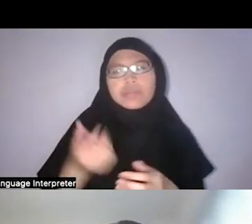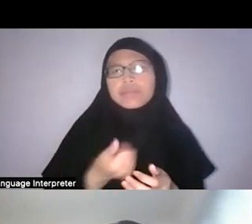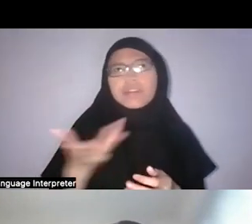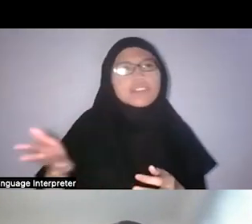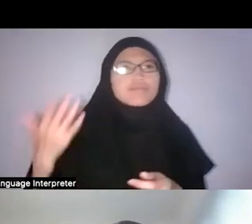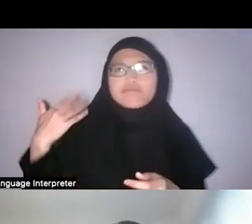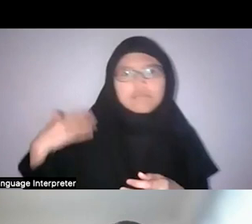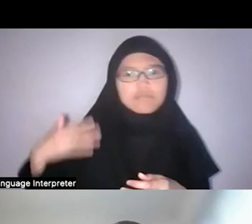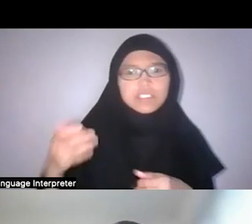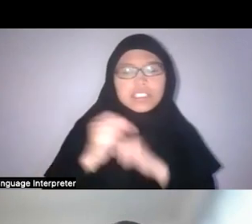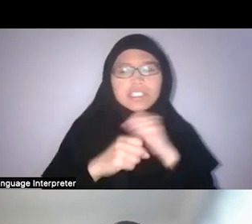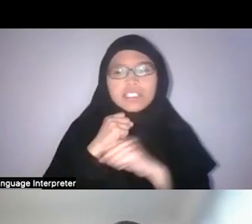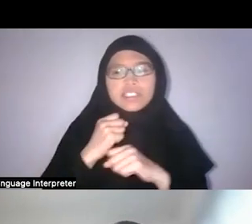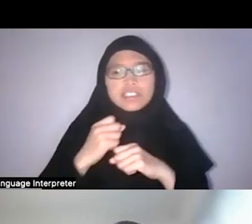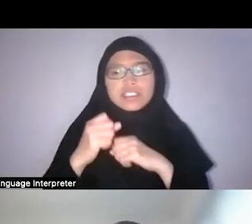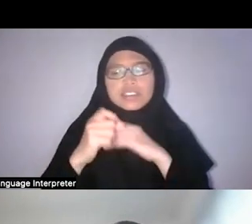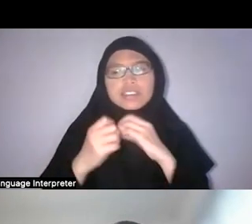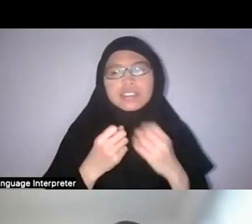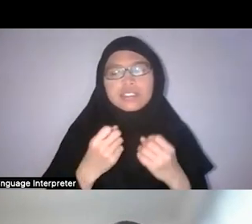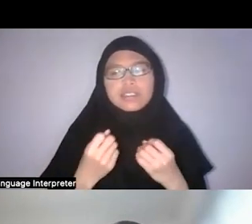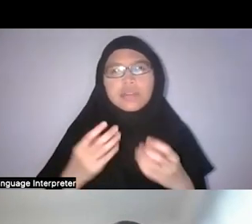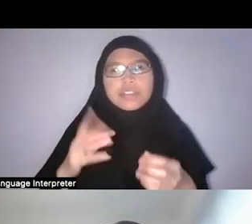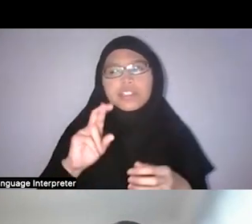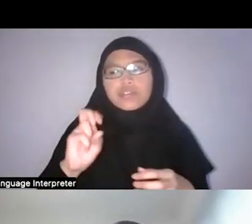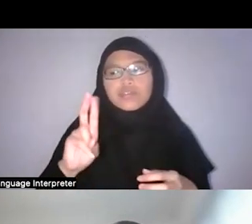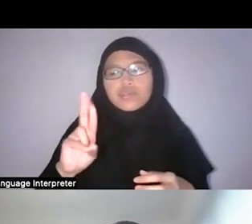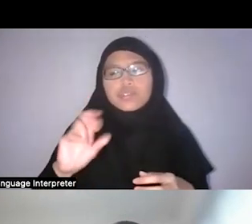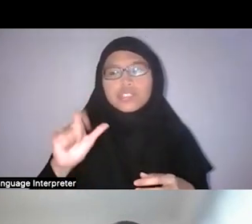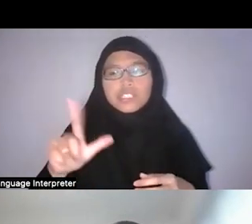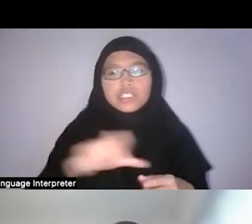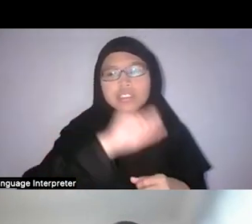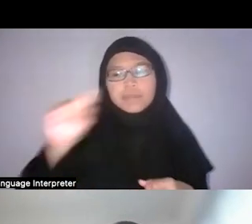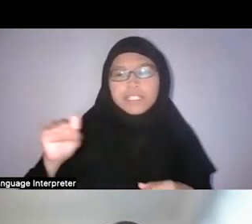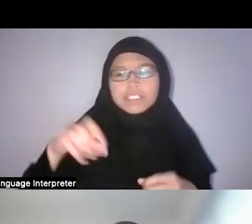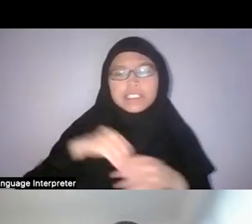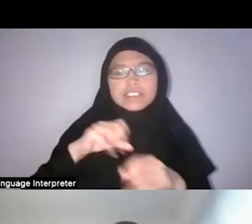The rural space in Singapore had to be eliminated and it was always seen as...